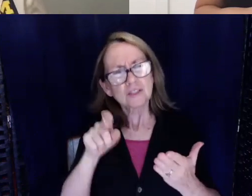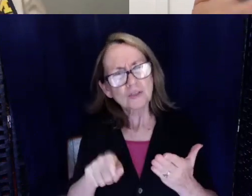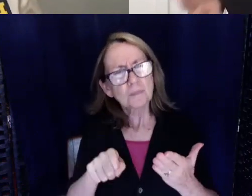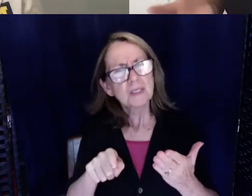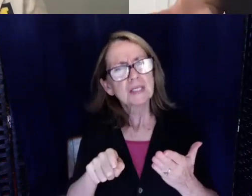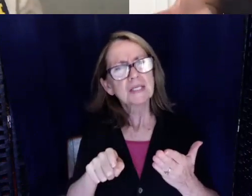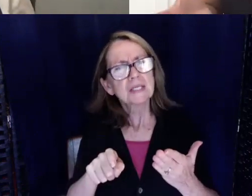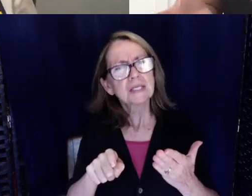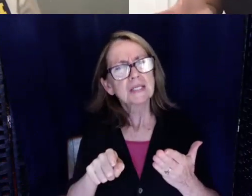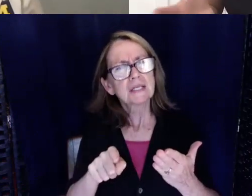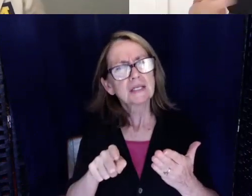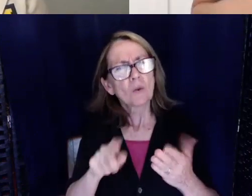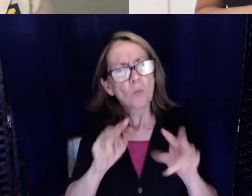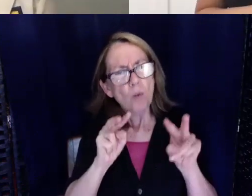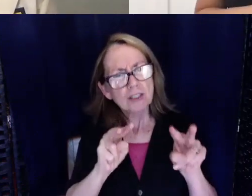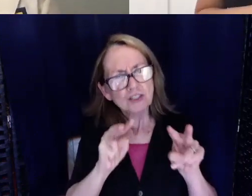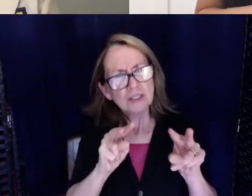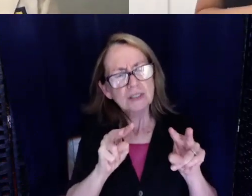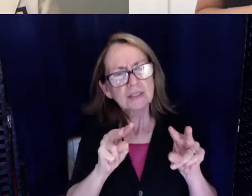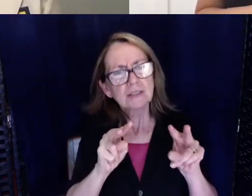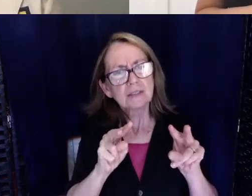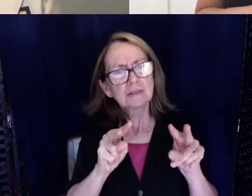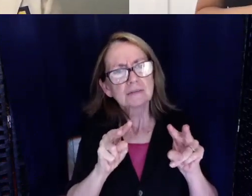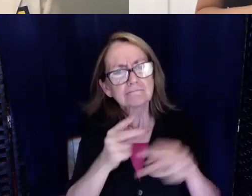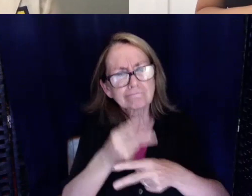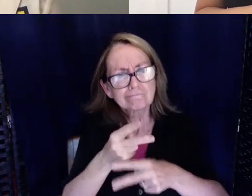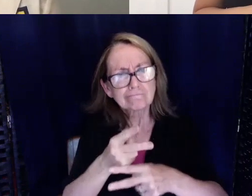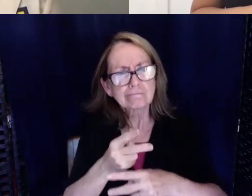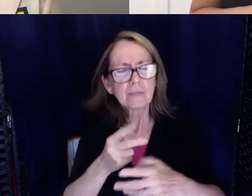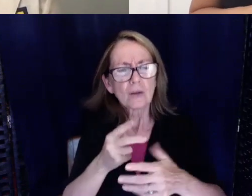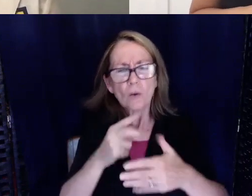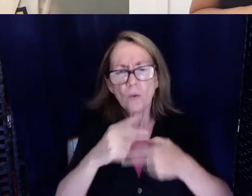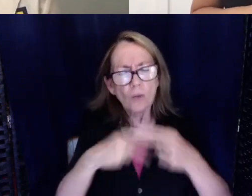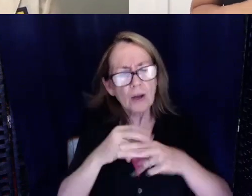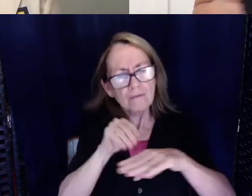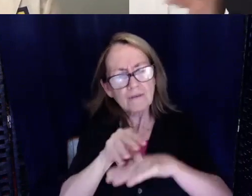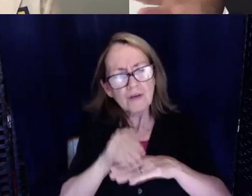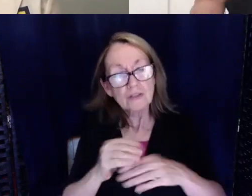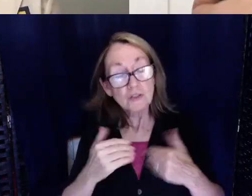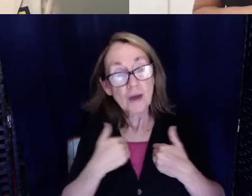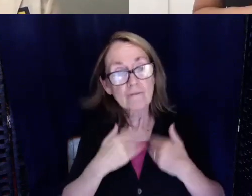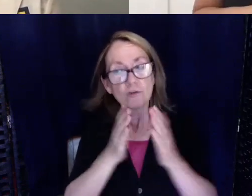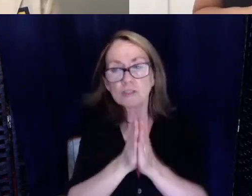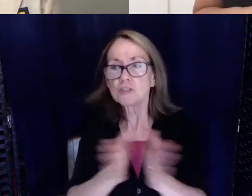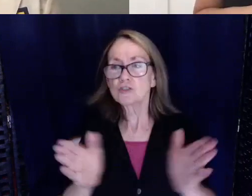monitoring and what kind of advice do you have for them just general health advice?